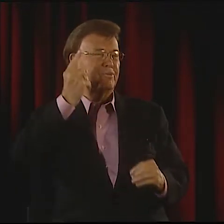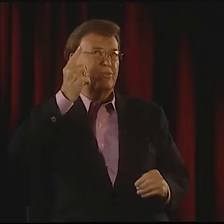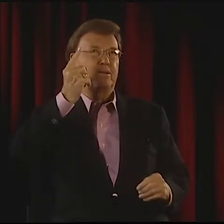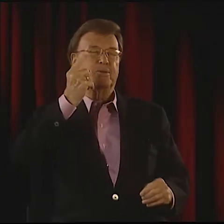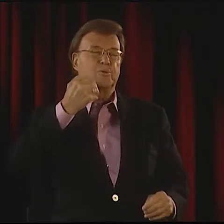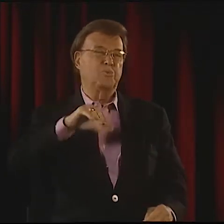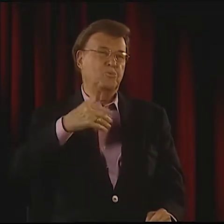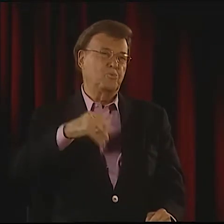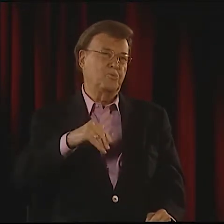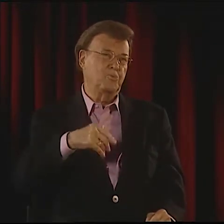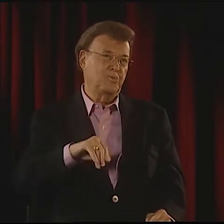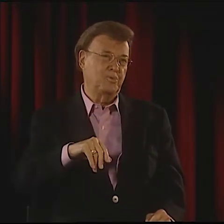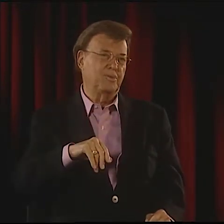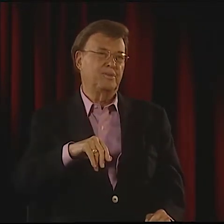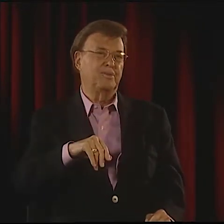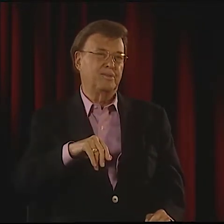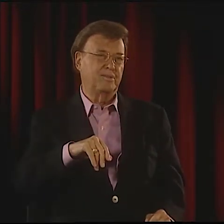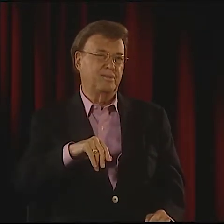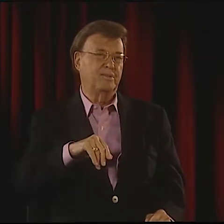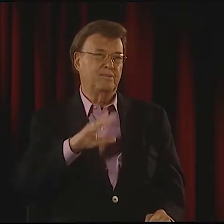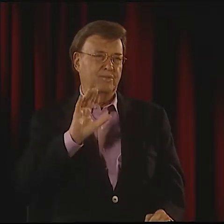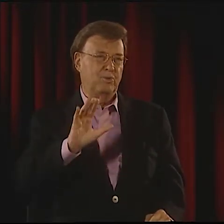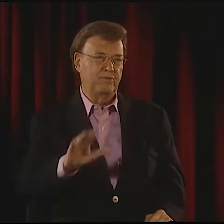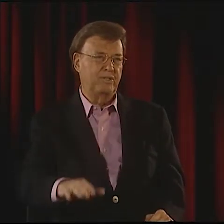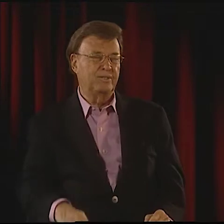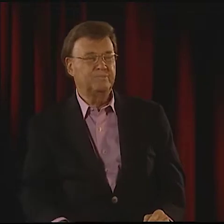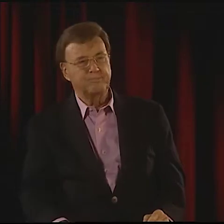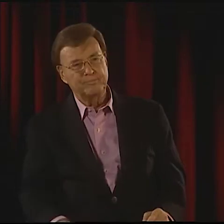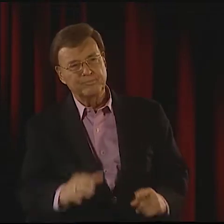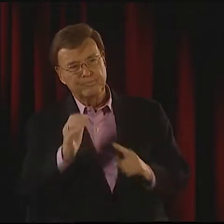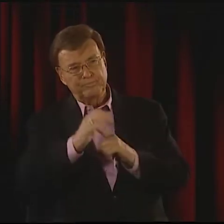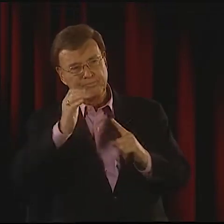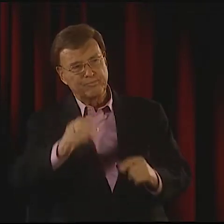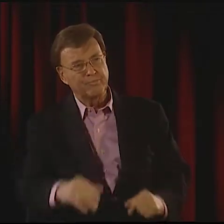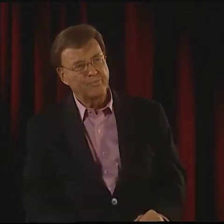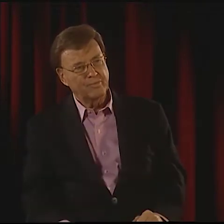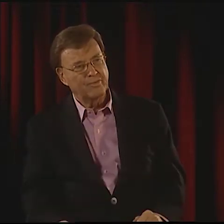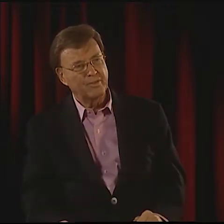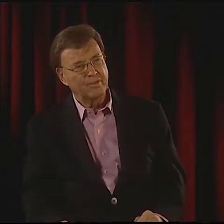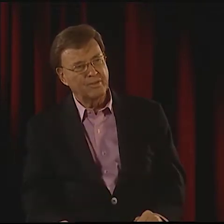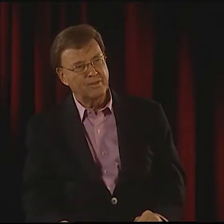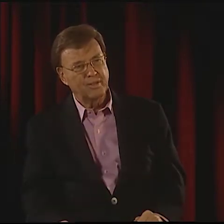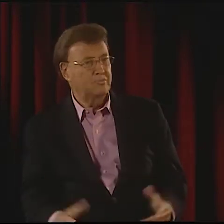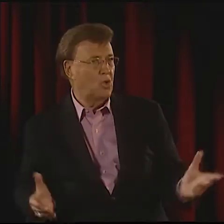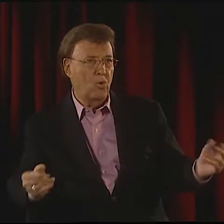WITH SPOKEN ENGLISH AND THE WAY THE SOUNDS WORK. HE WROTE PLAYS, AND HE WROTE SONGS.